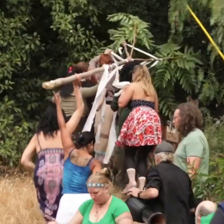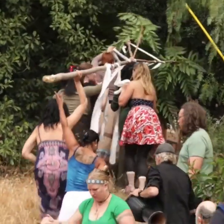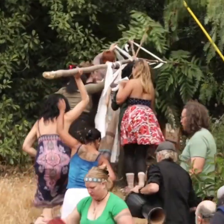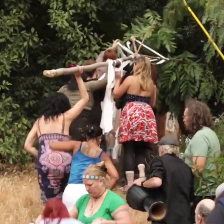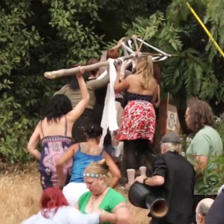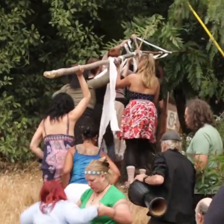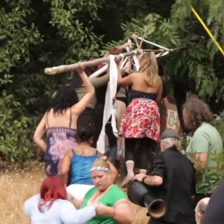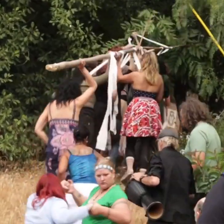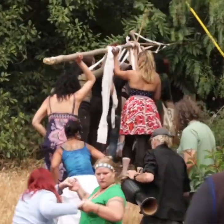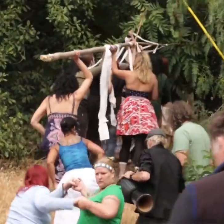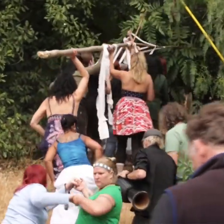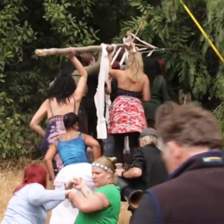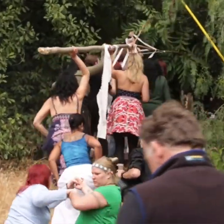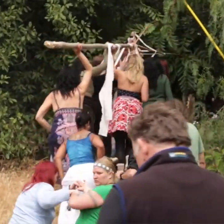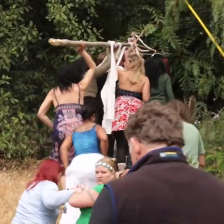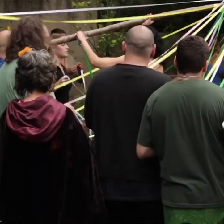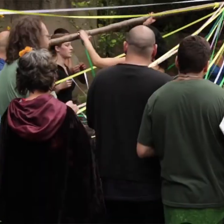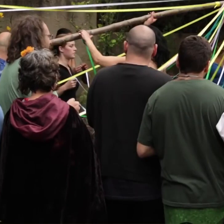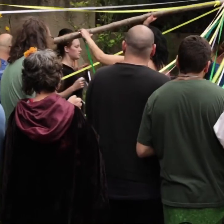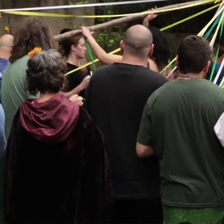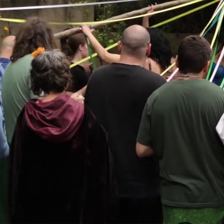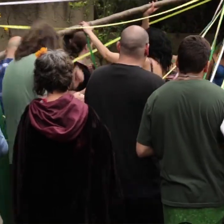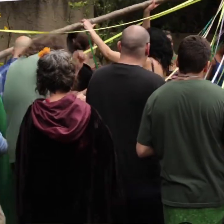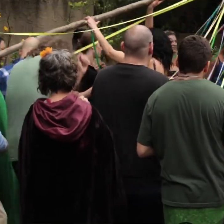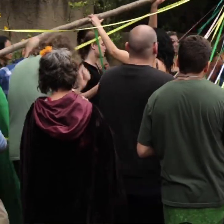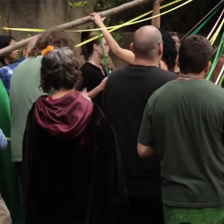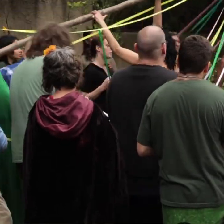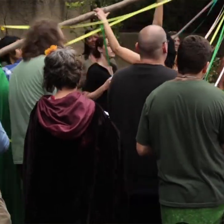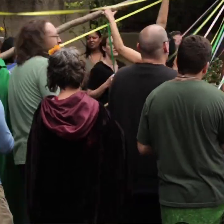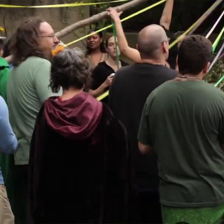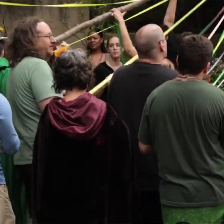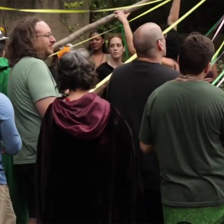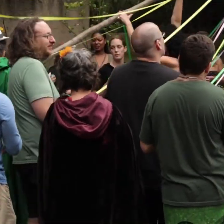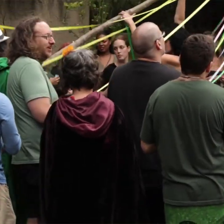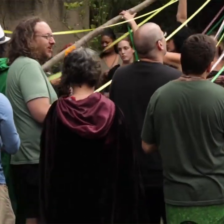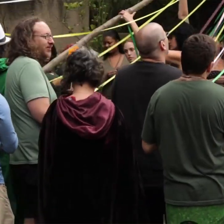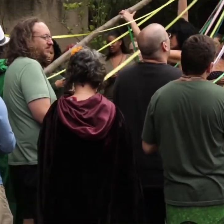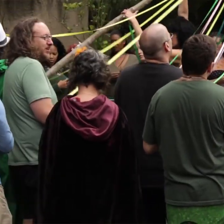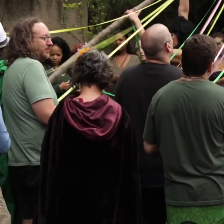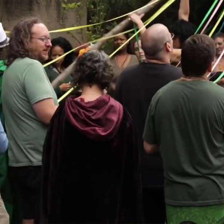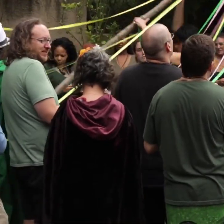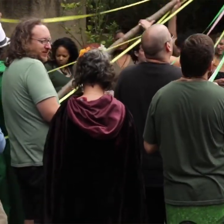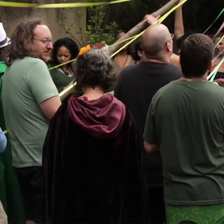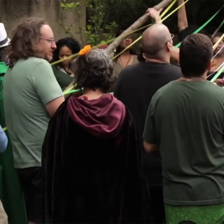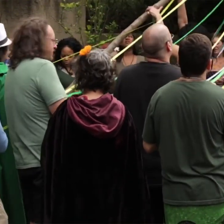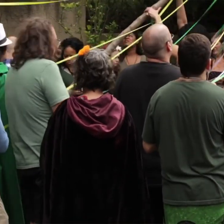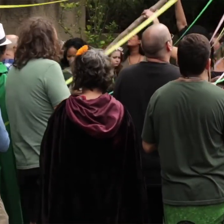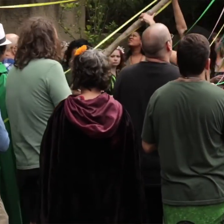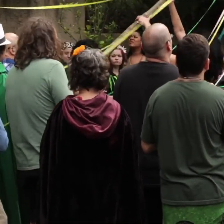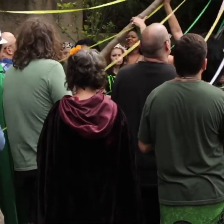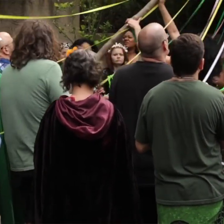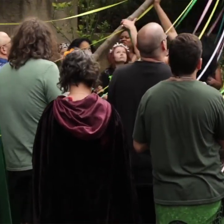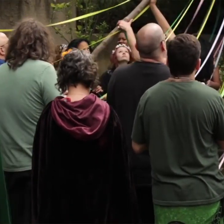probably because it's like celebrating the beginning of spring and saying goodbye to winter.